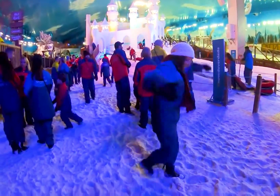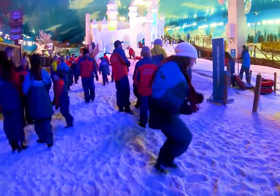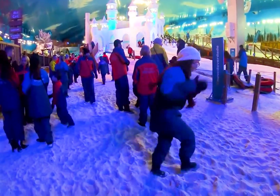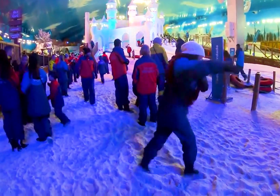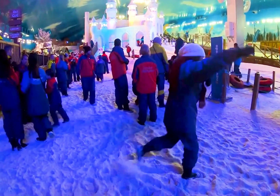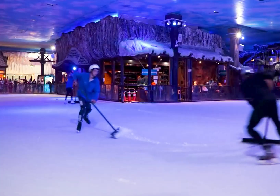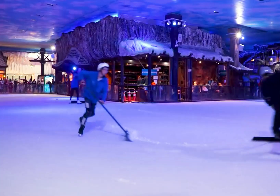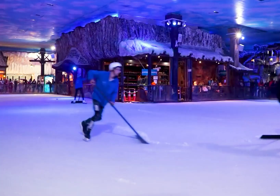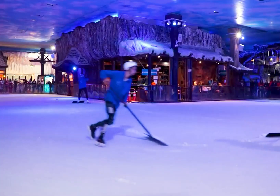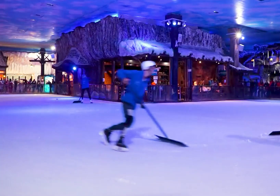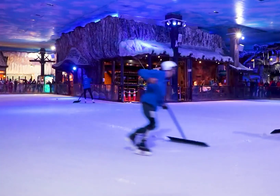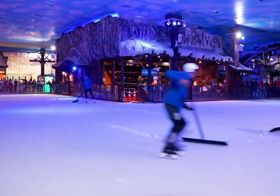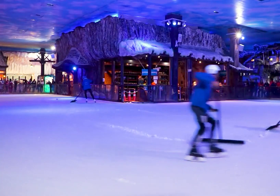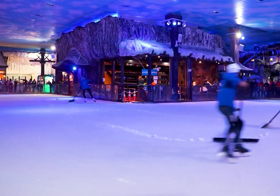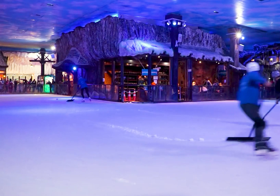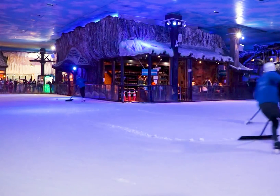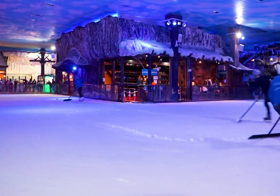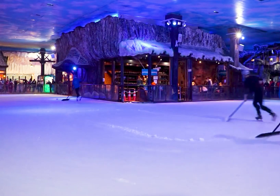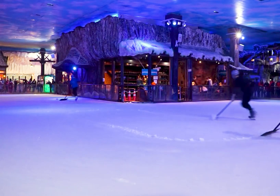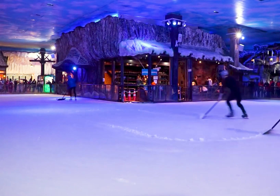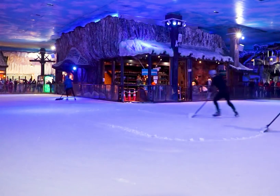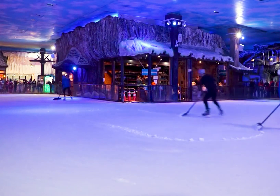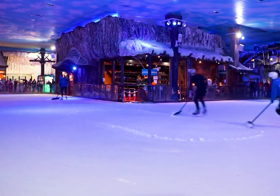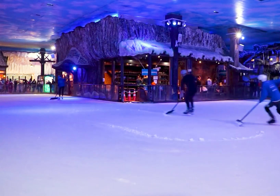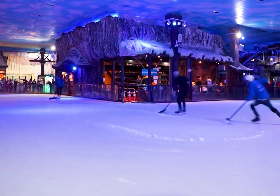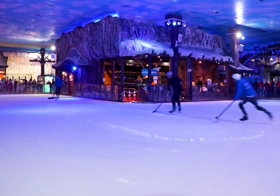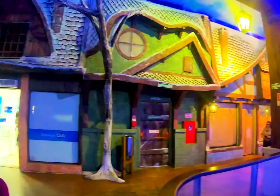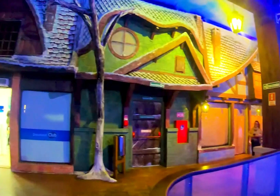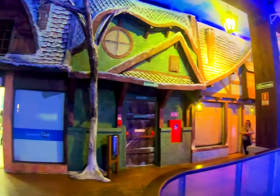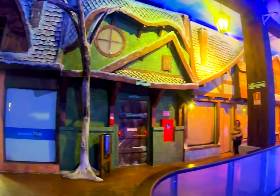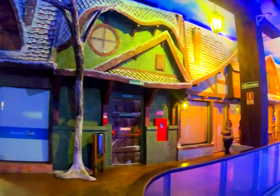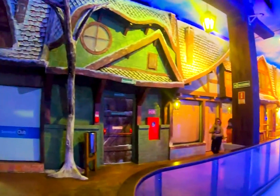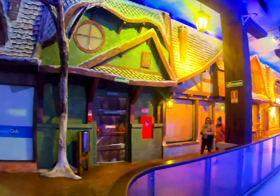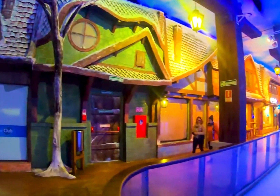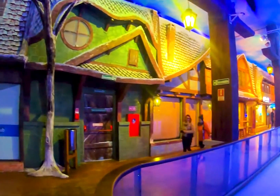inside there are many attractions you may want to repeat some attraction so I recommend that